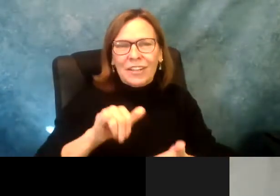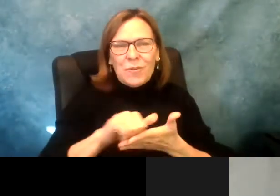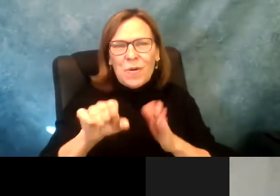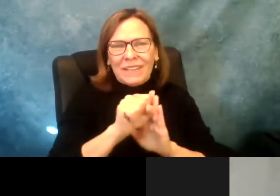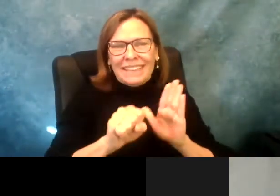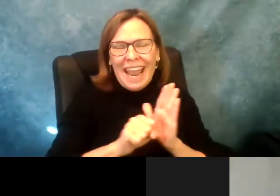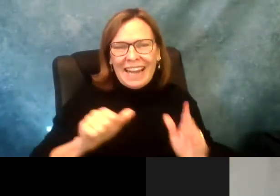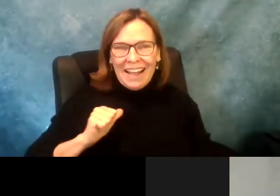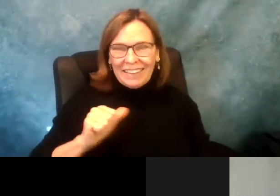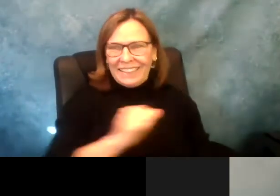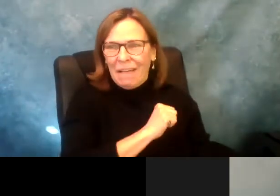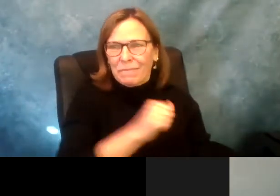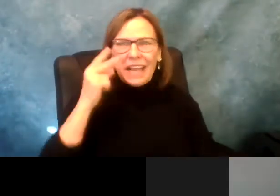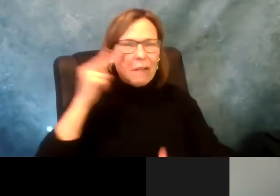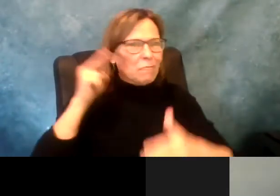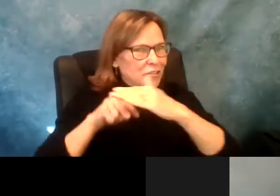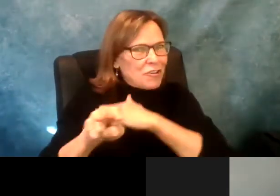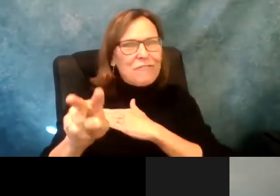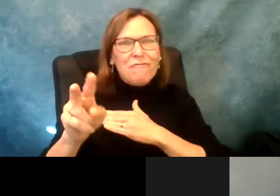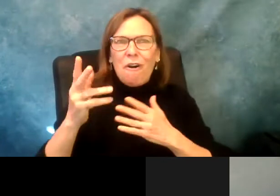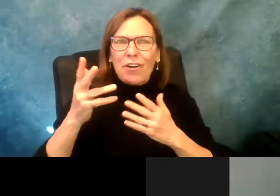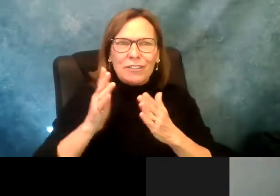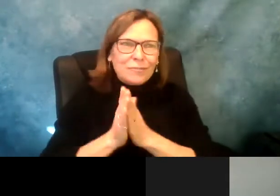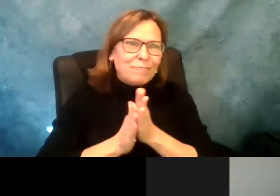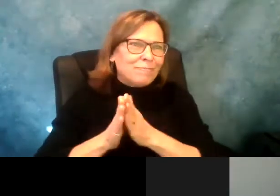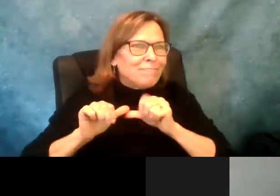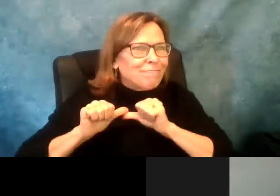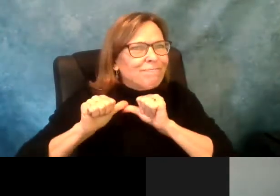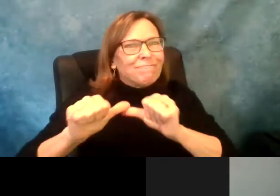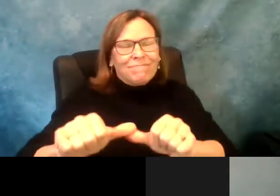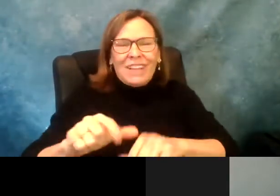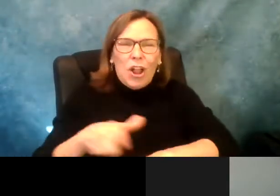communities. We are thrilled